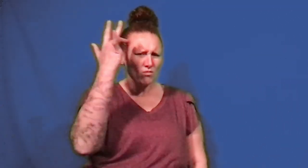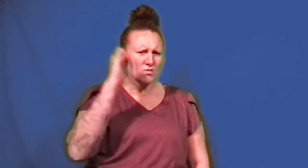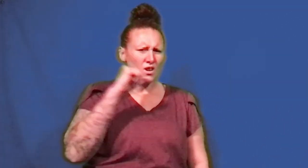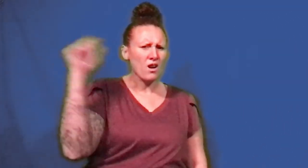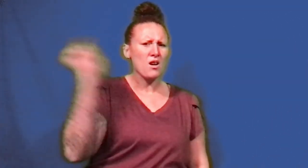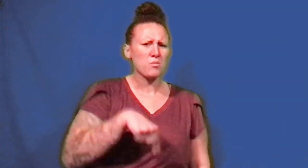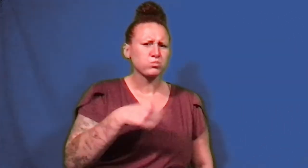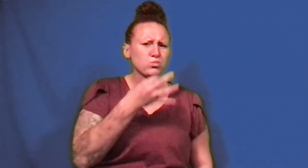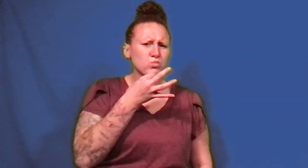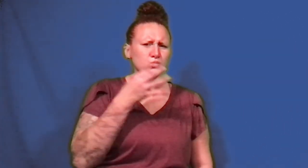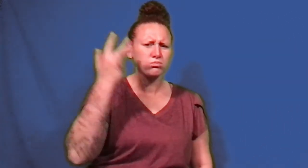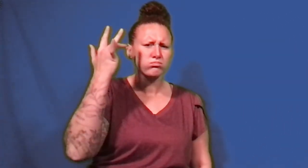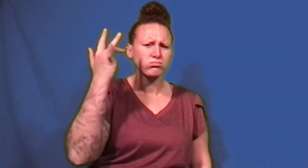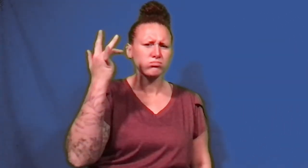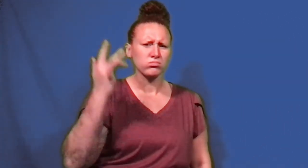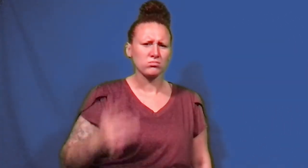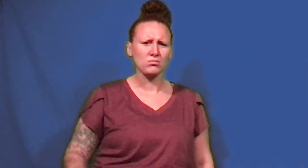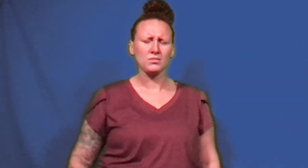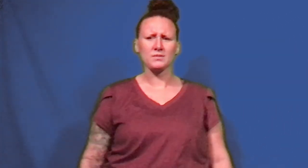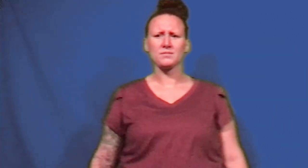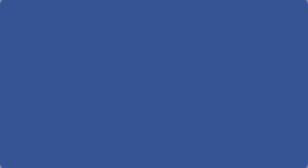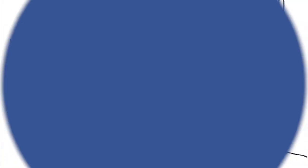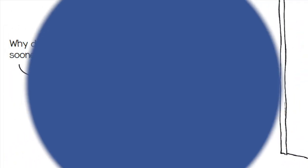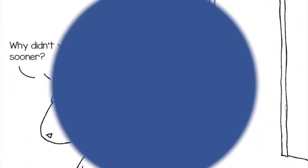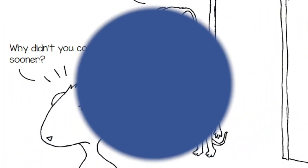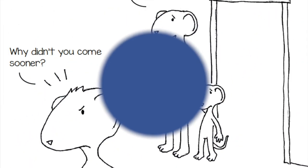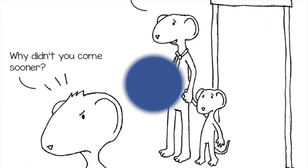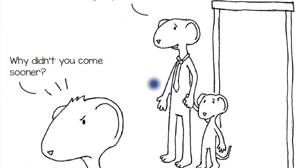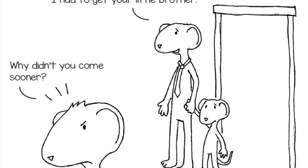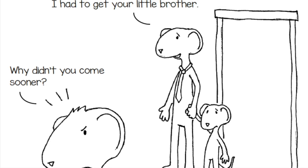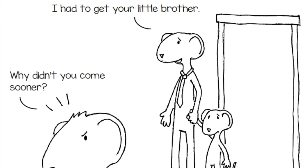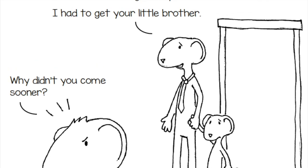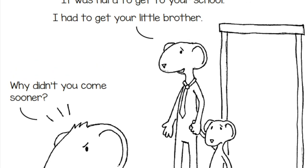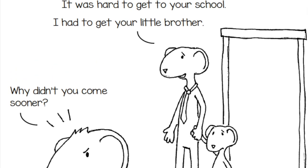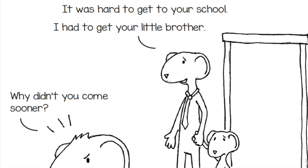Why didn't you come sooner?